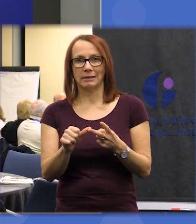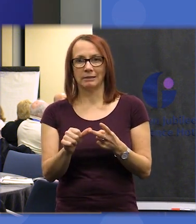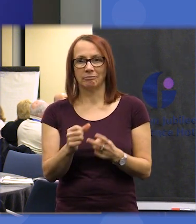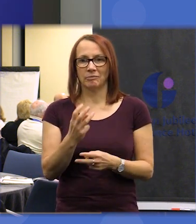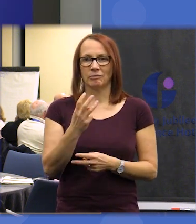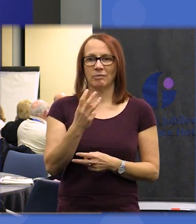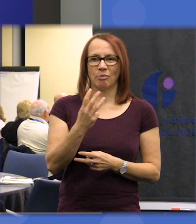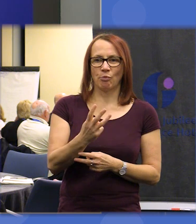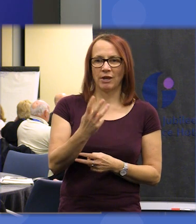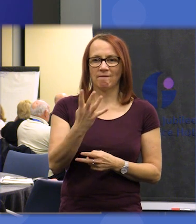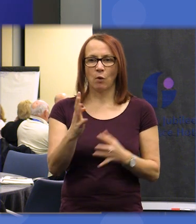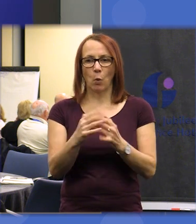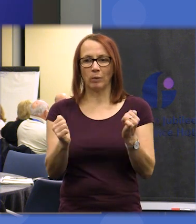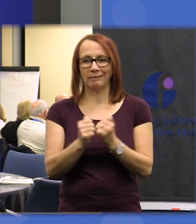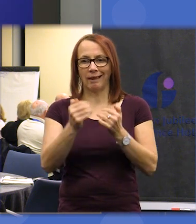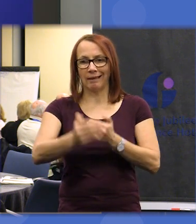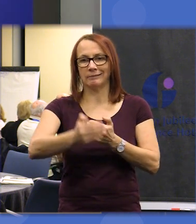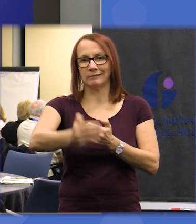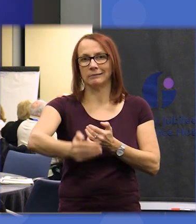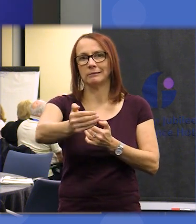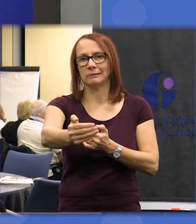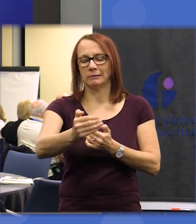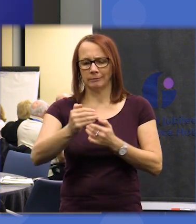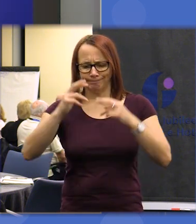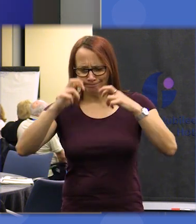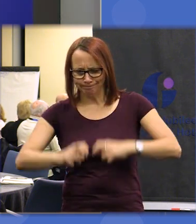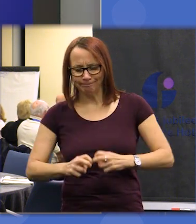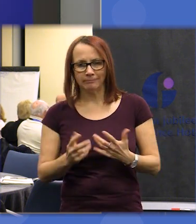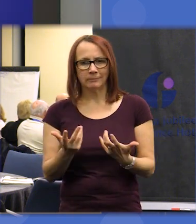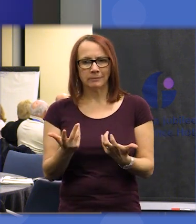weekends to really start digging them to how do we best overcome the challenges